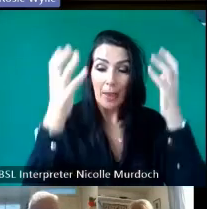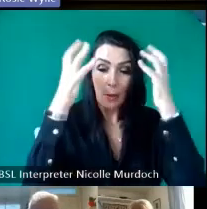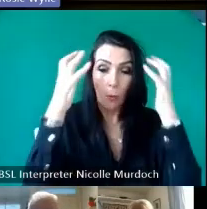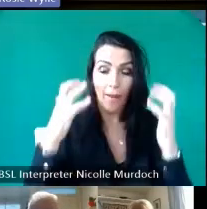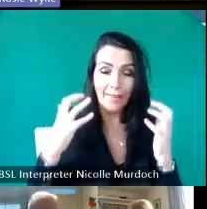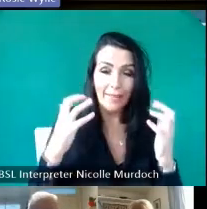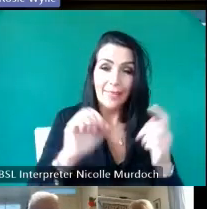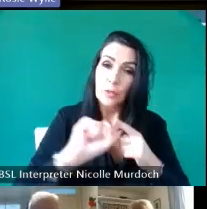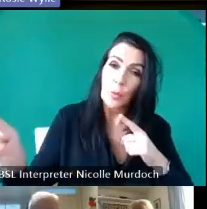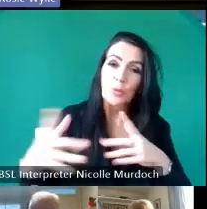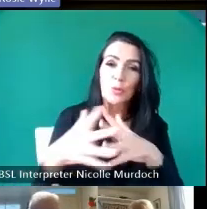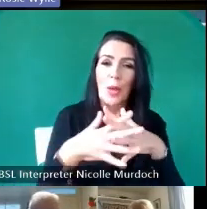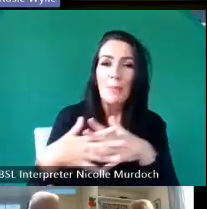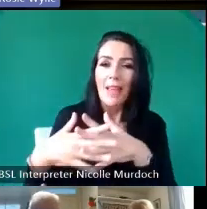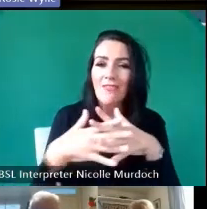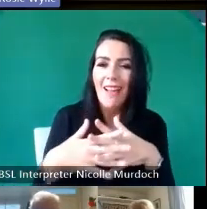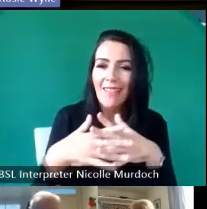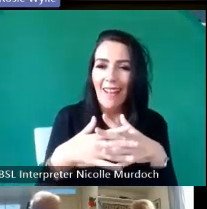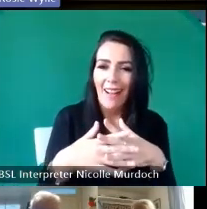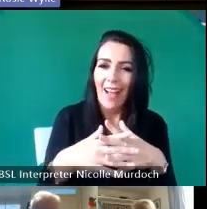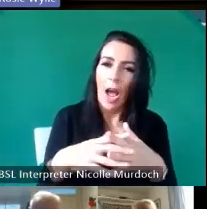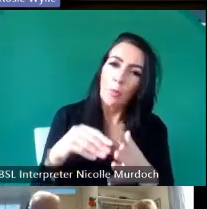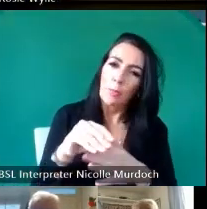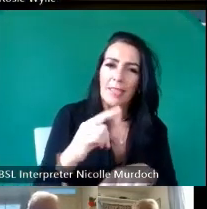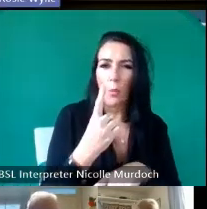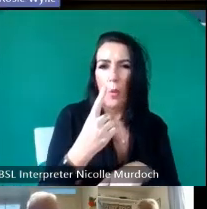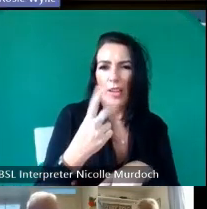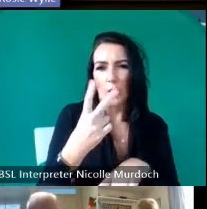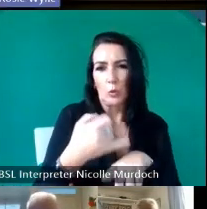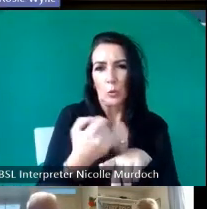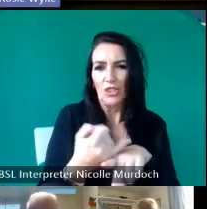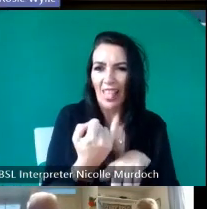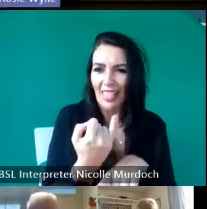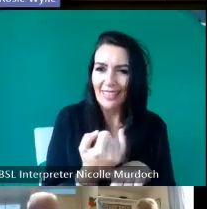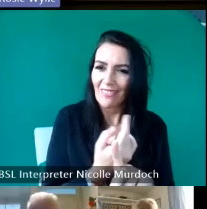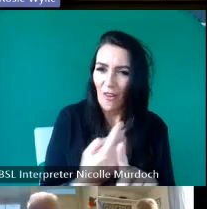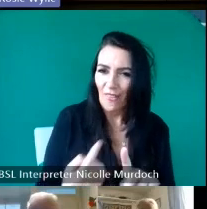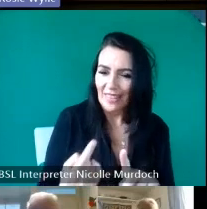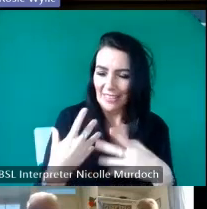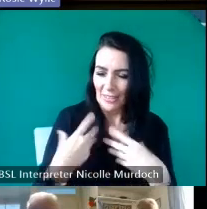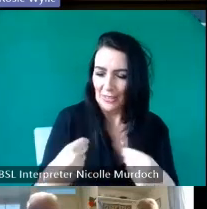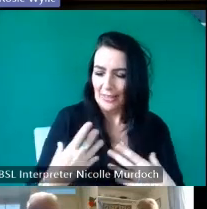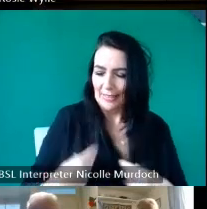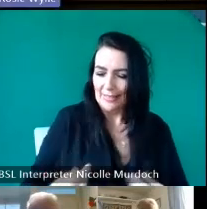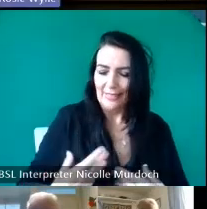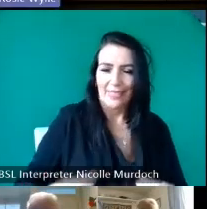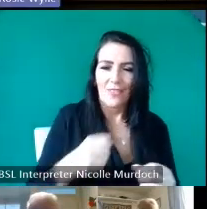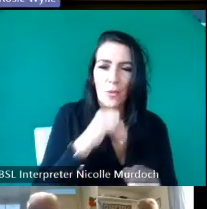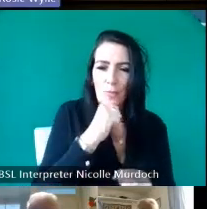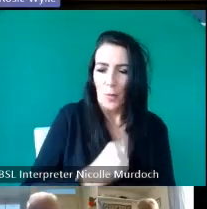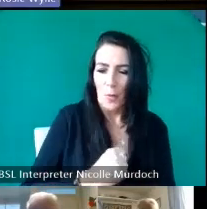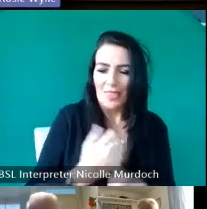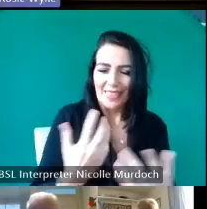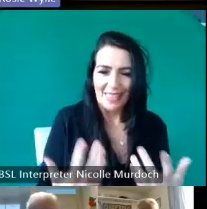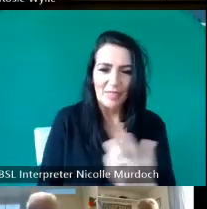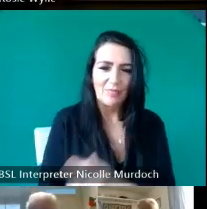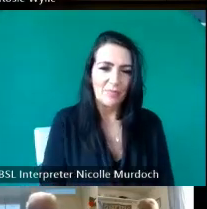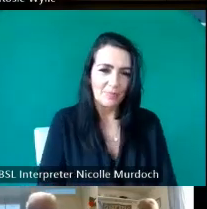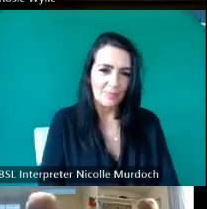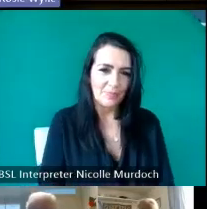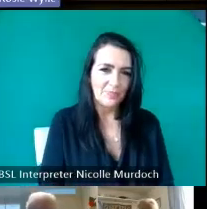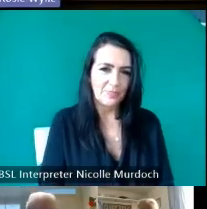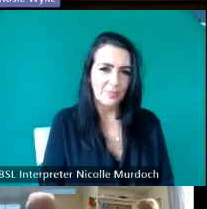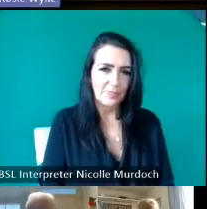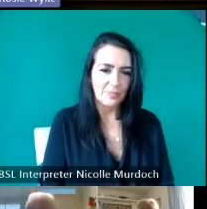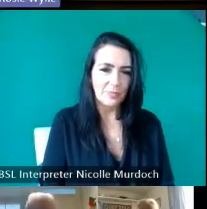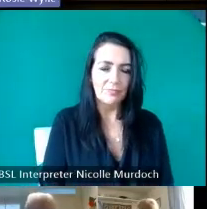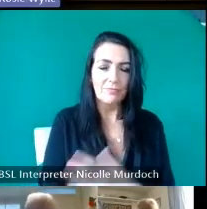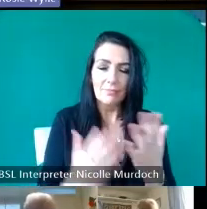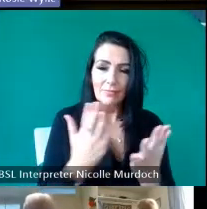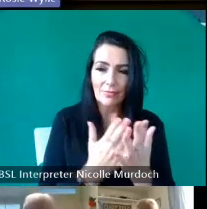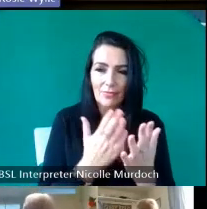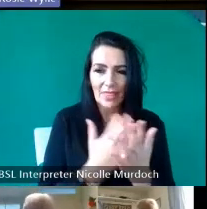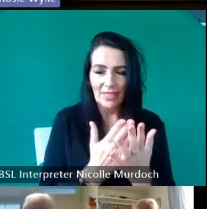paid one to two Shilling a piece depending on the finess of the hair so an awful lot of things about